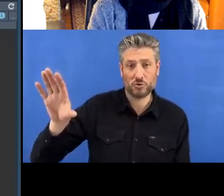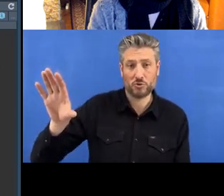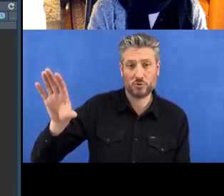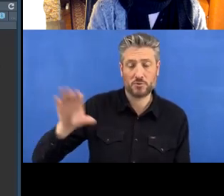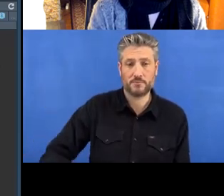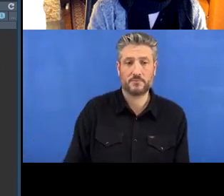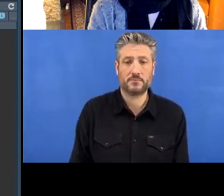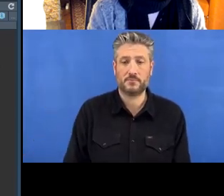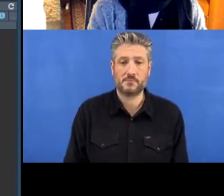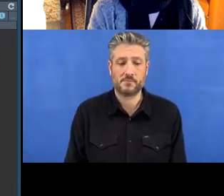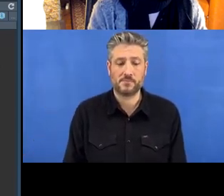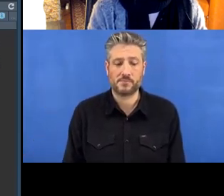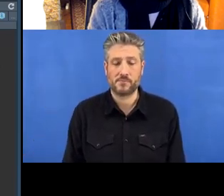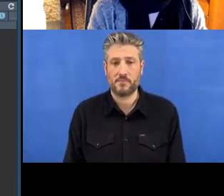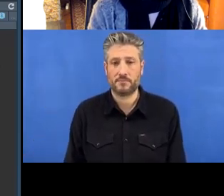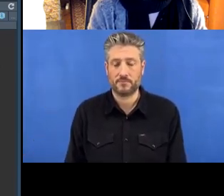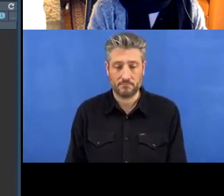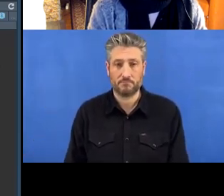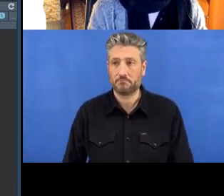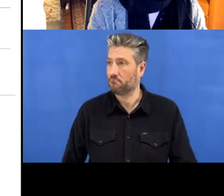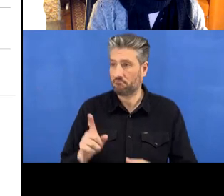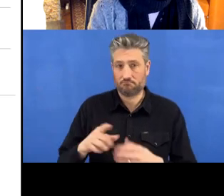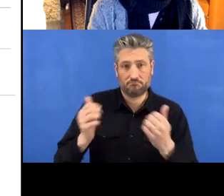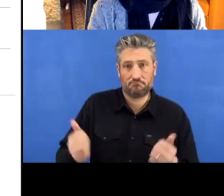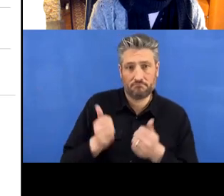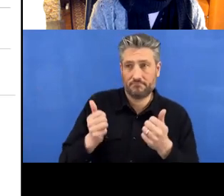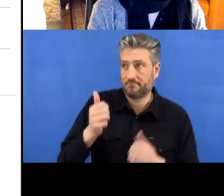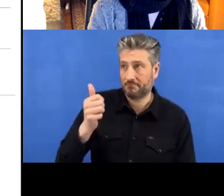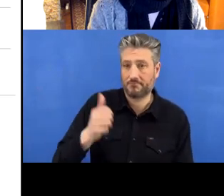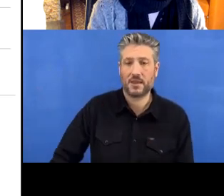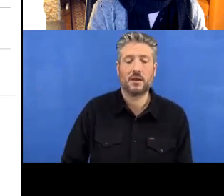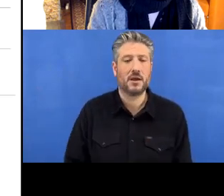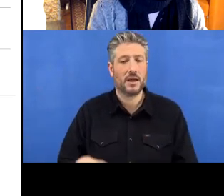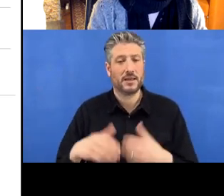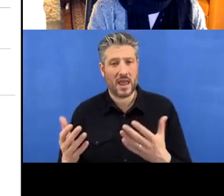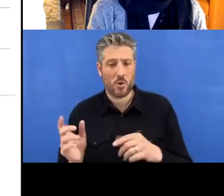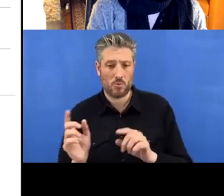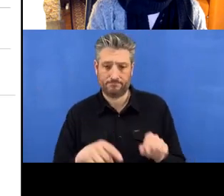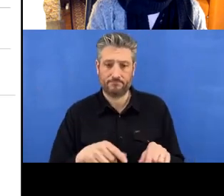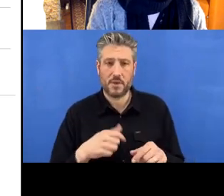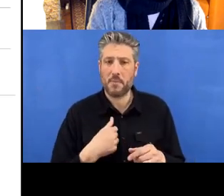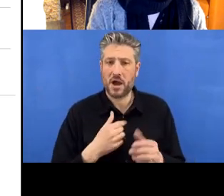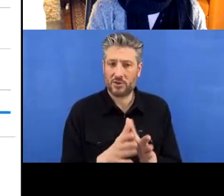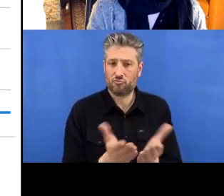and then push. That all seems to have worked. And if I go back to my repository now,